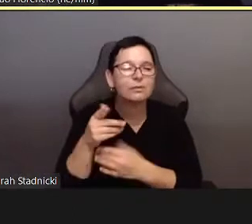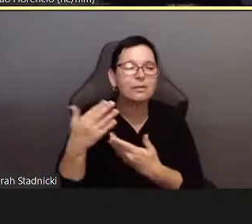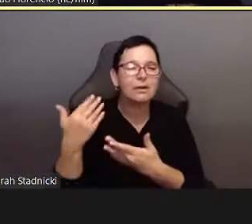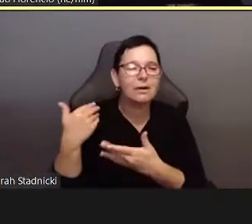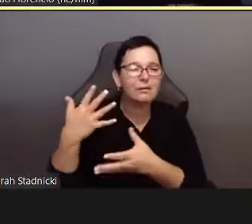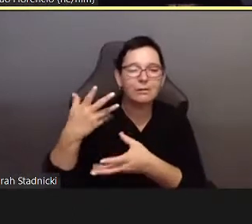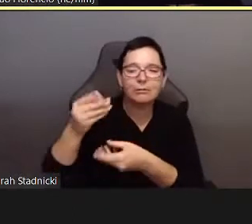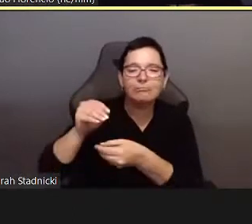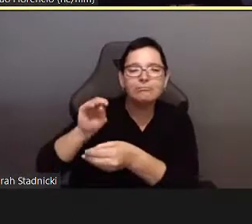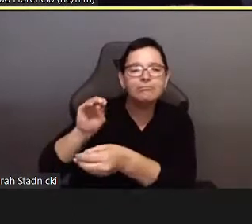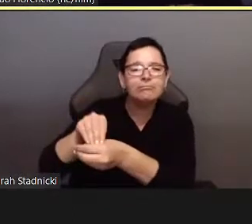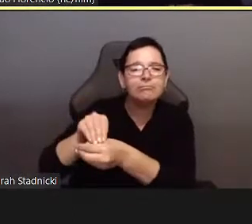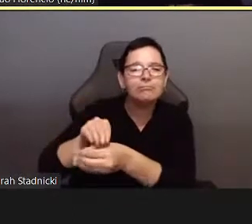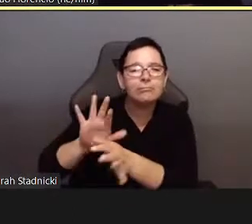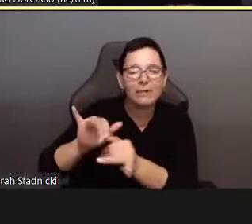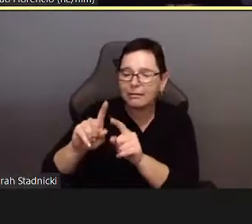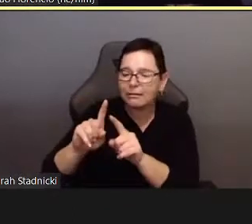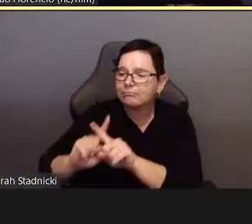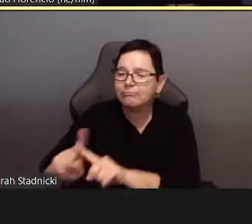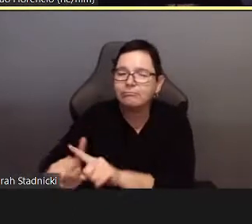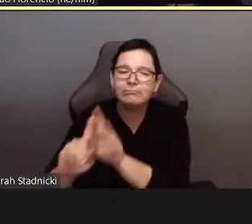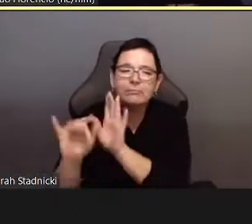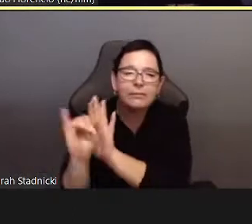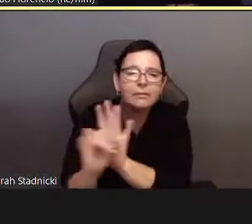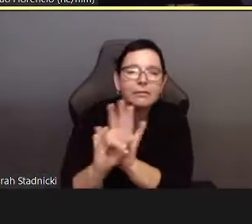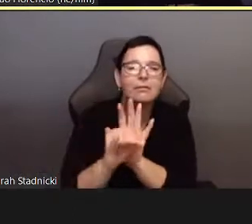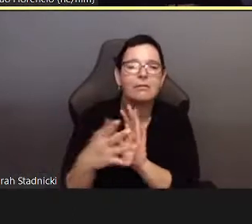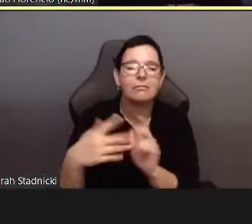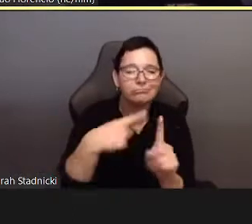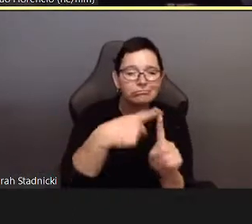In her reading of the transition from Freud to Lacan, Zupancic sees in the sexual climax not something that appeases a pre-existing lack or need, but instead an answer that precedes the question